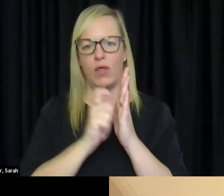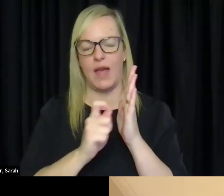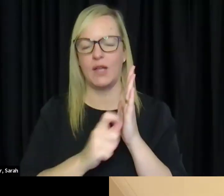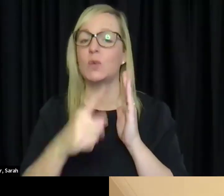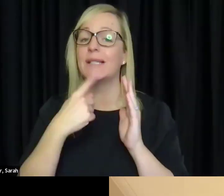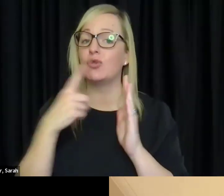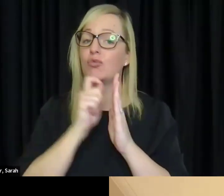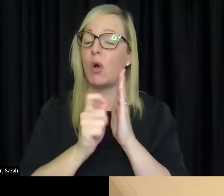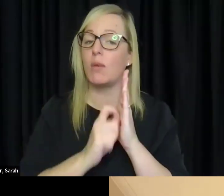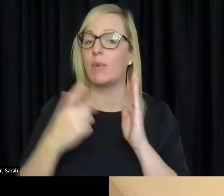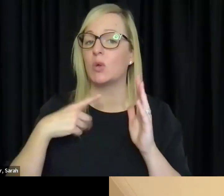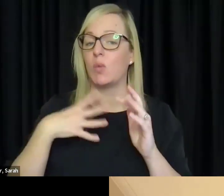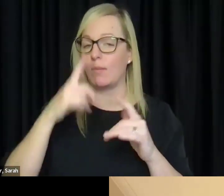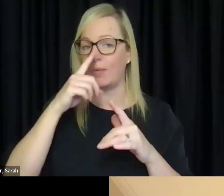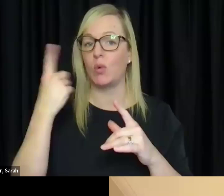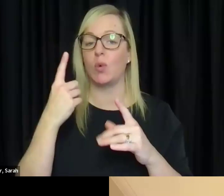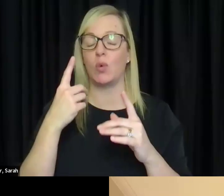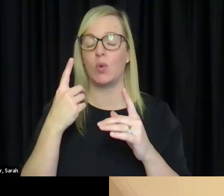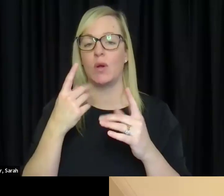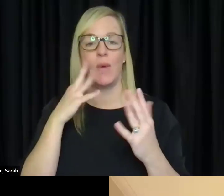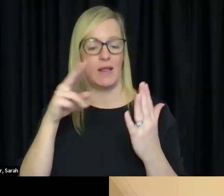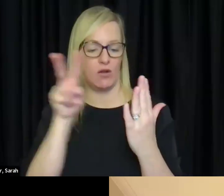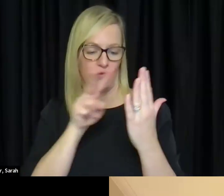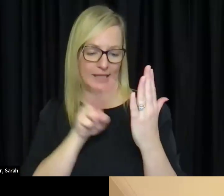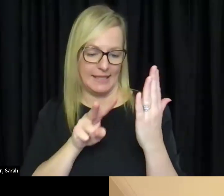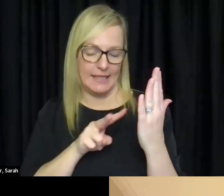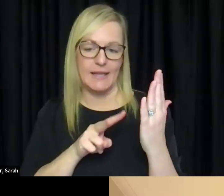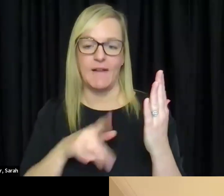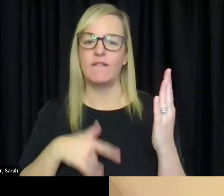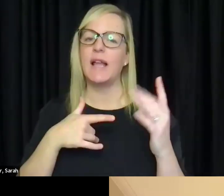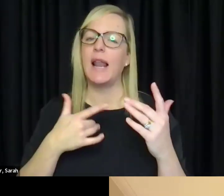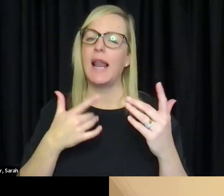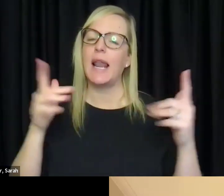people and for kids with disability they would feel less alone. You also said you